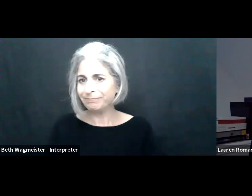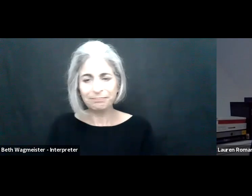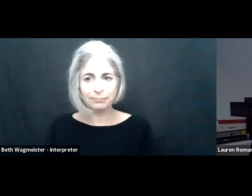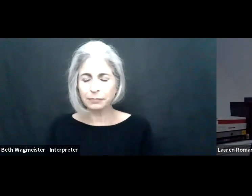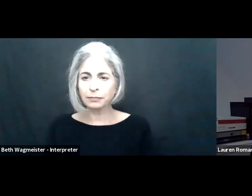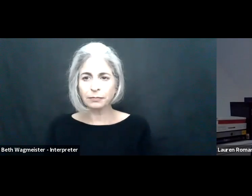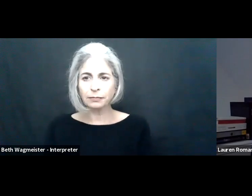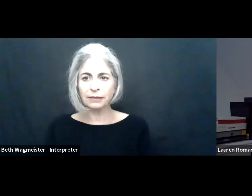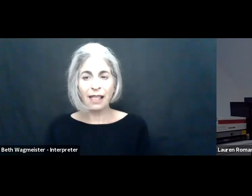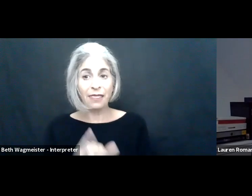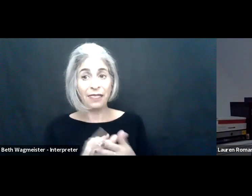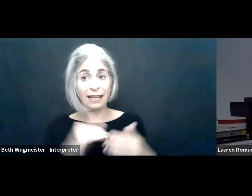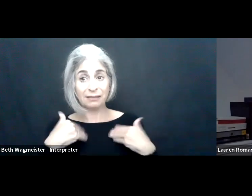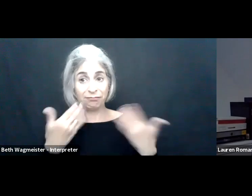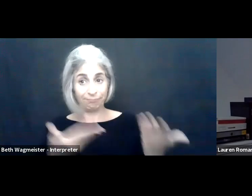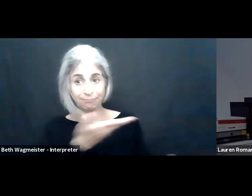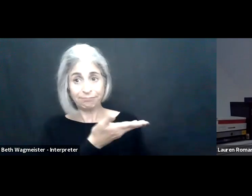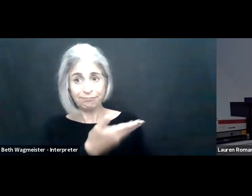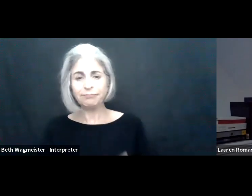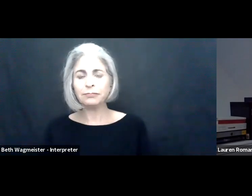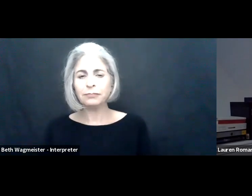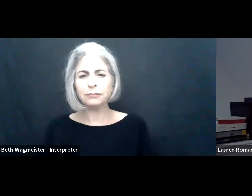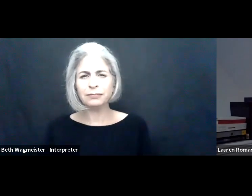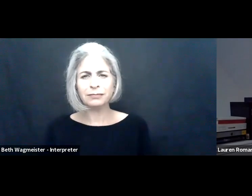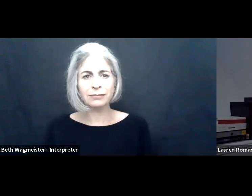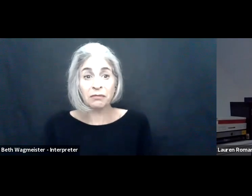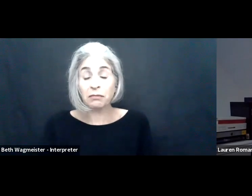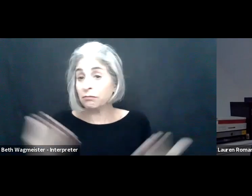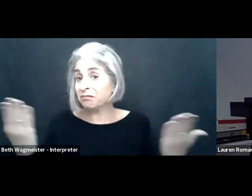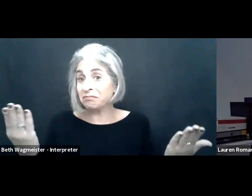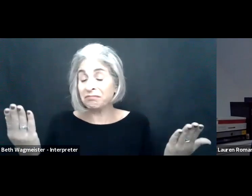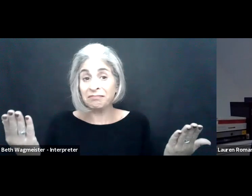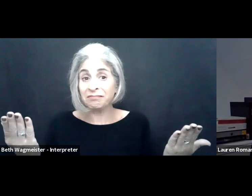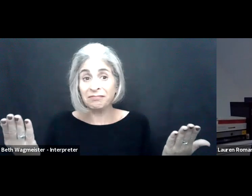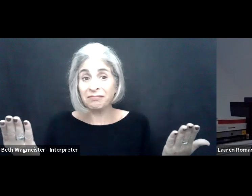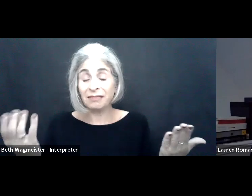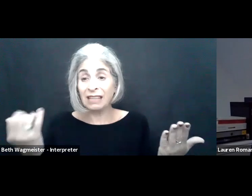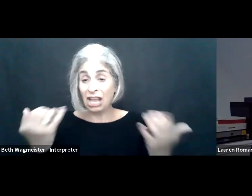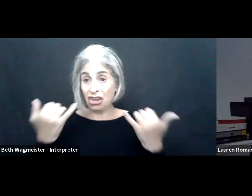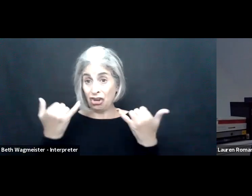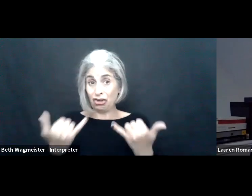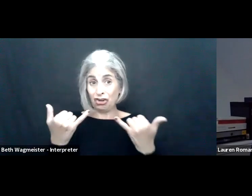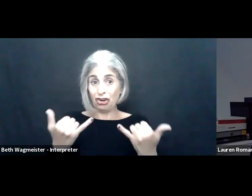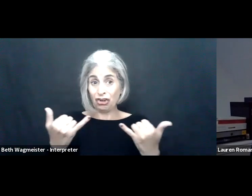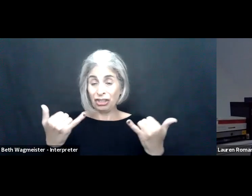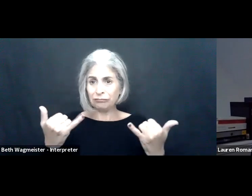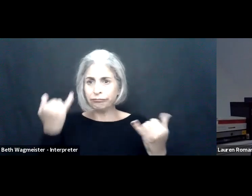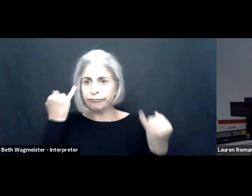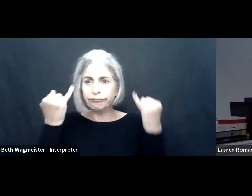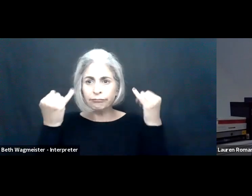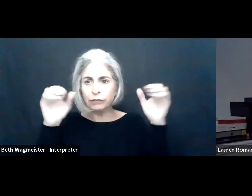be what's going to work for the future. So that's what I have here. This idea it's not working, headline on